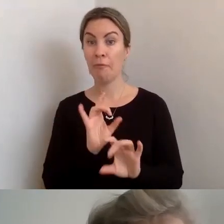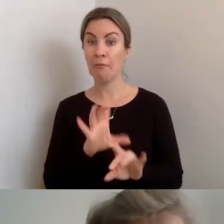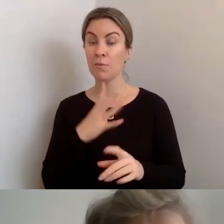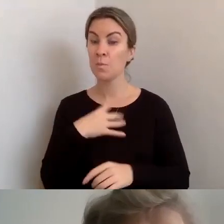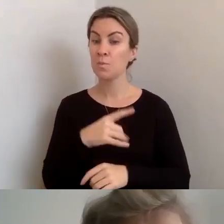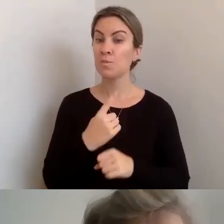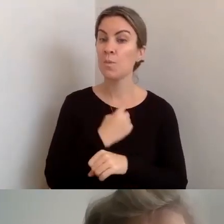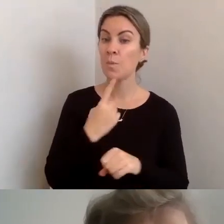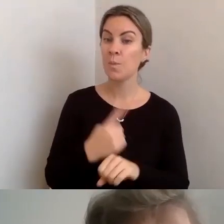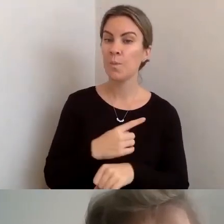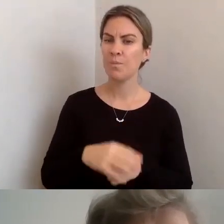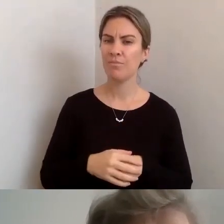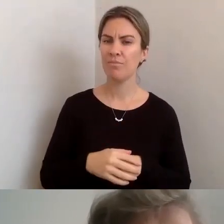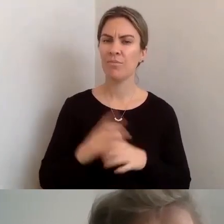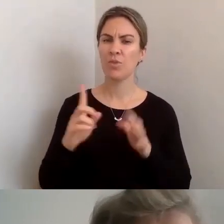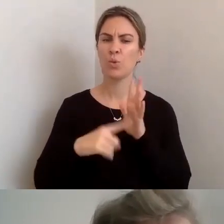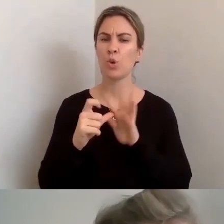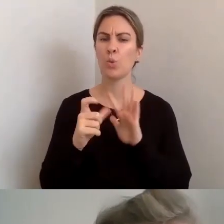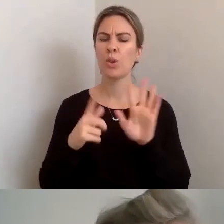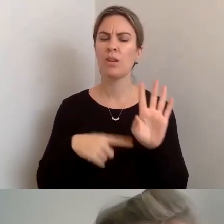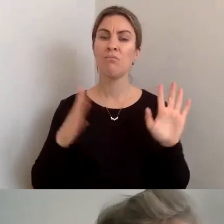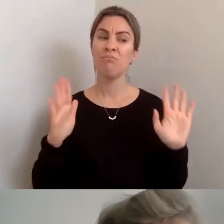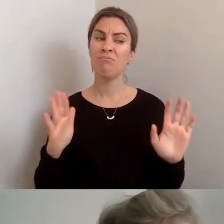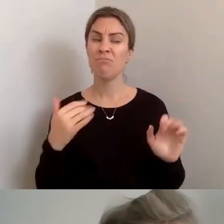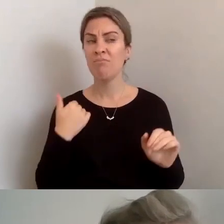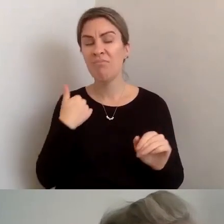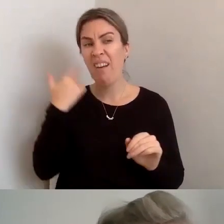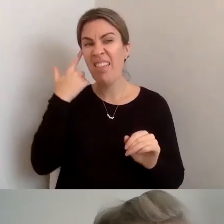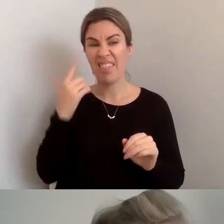thing is - be up-front about what your requirements are. If you come